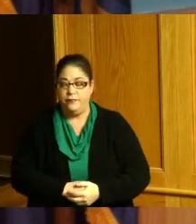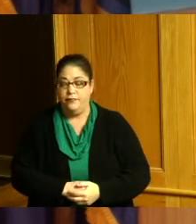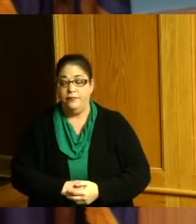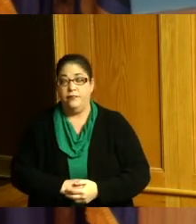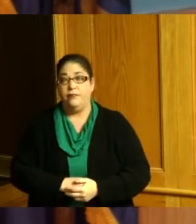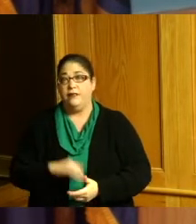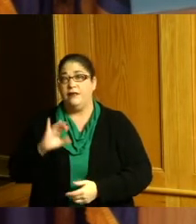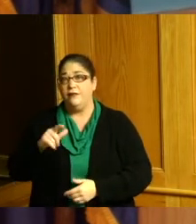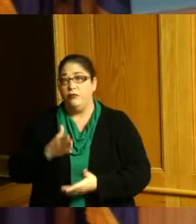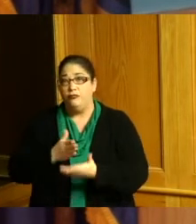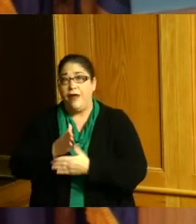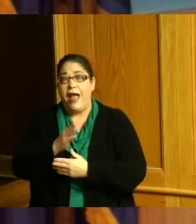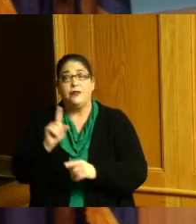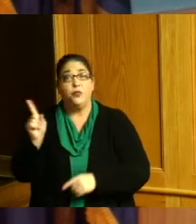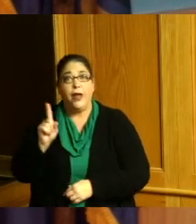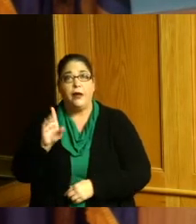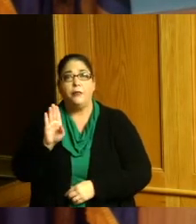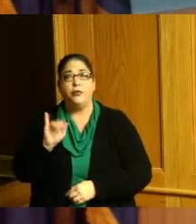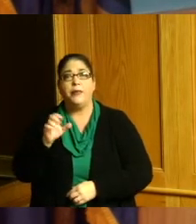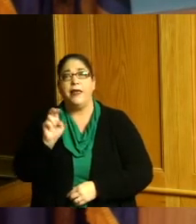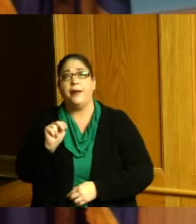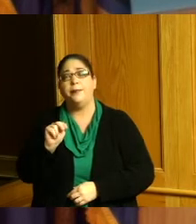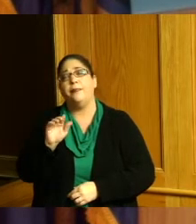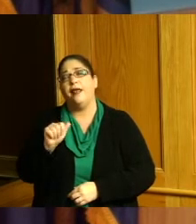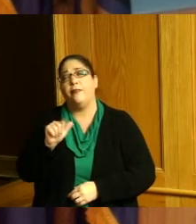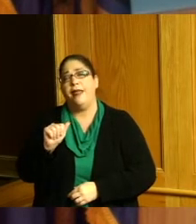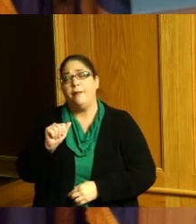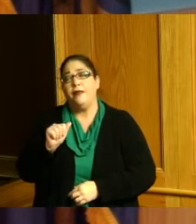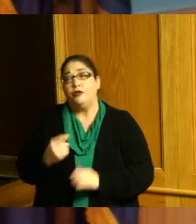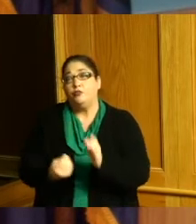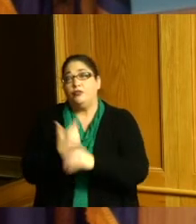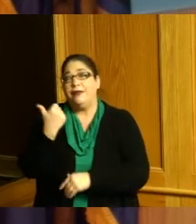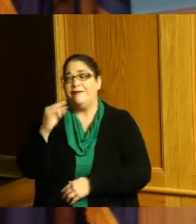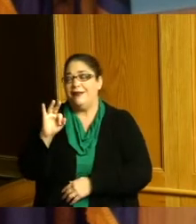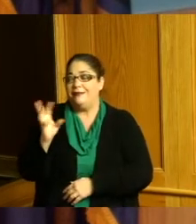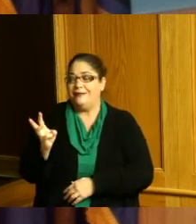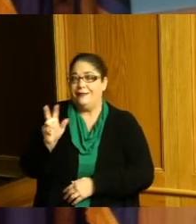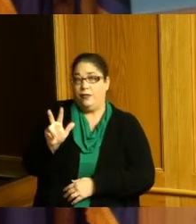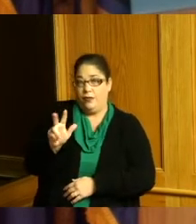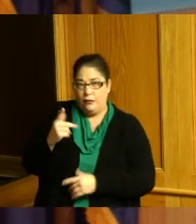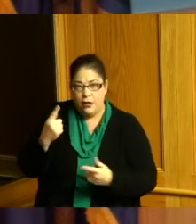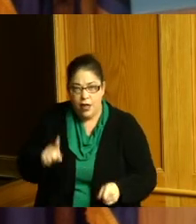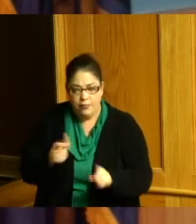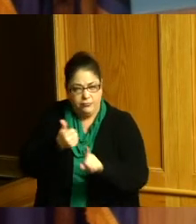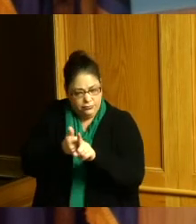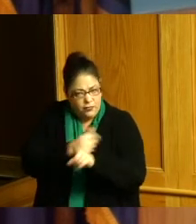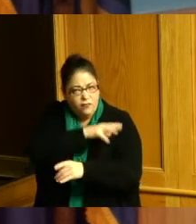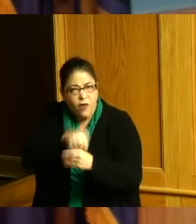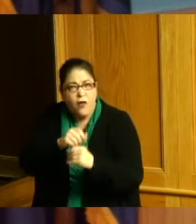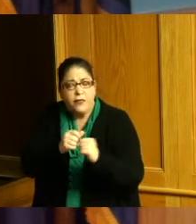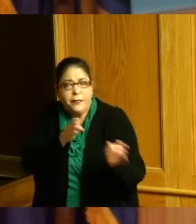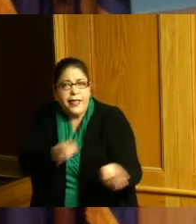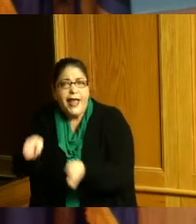campaign in Birmingham Alabama in the spring of 1963 and the peaceful march on Washington